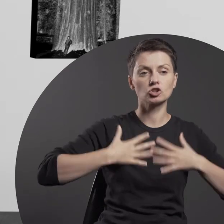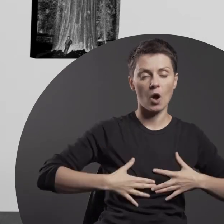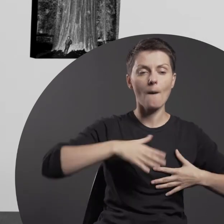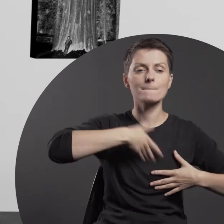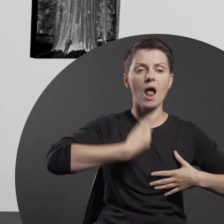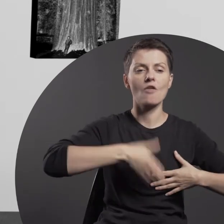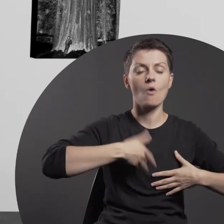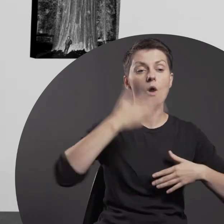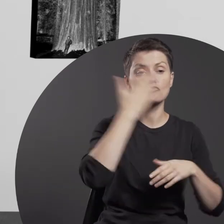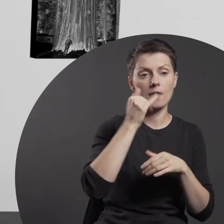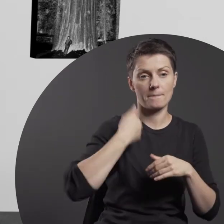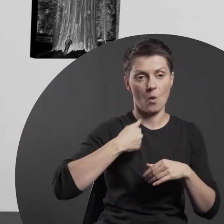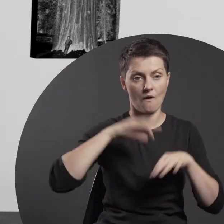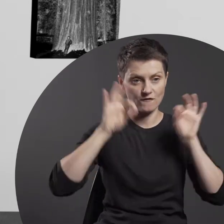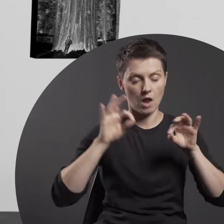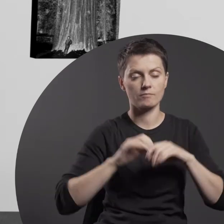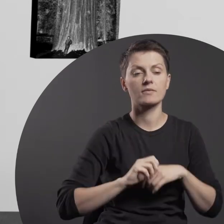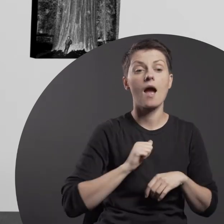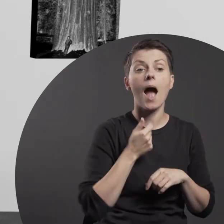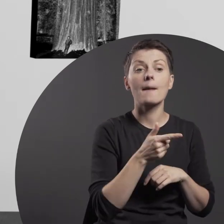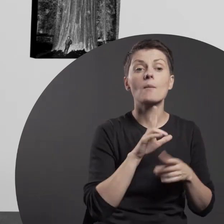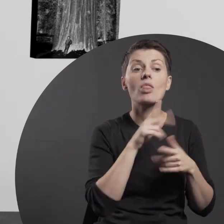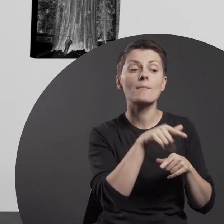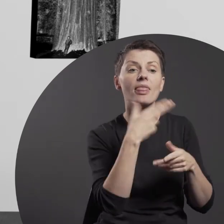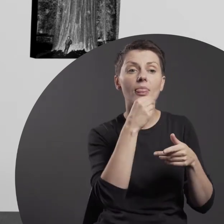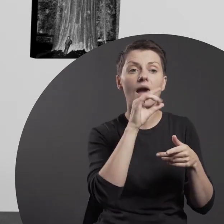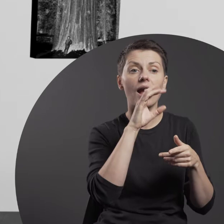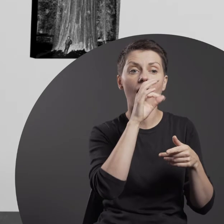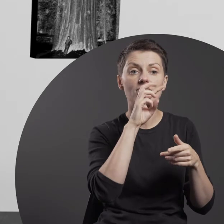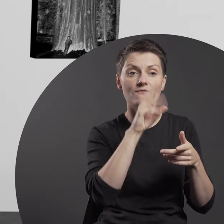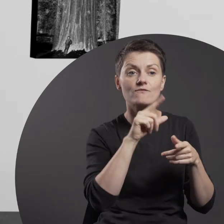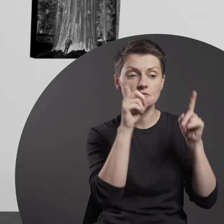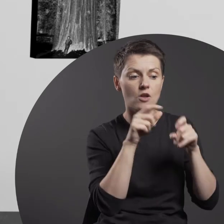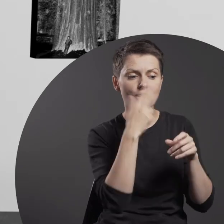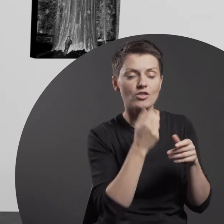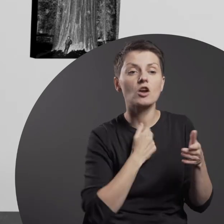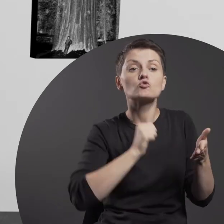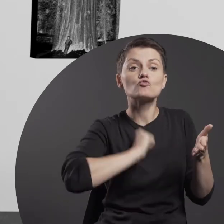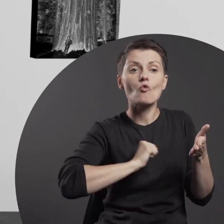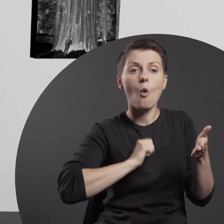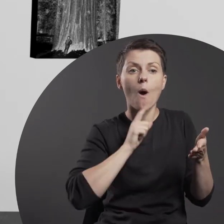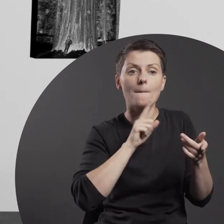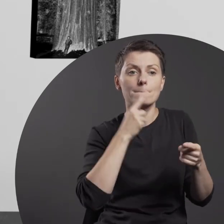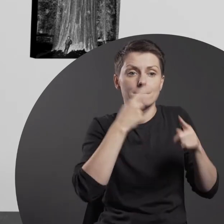so as to preserve “her own” colour in her negative black-and-white photographs.